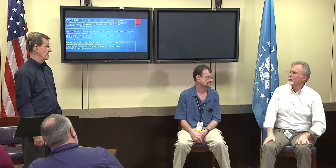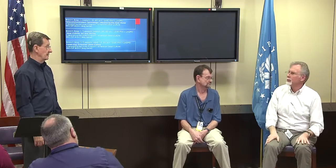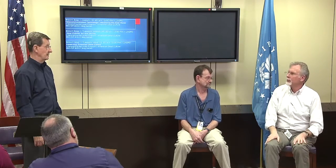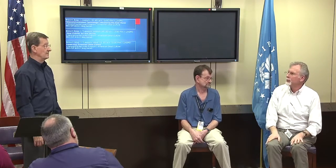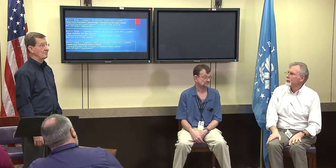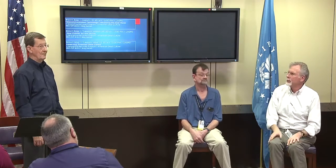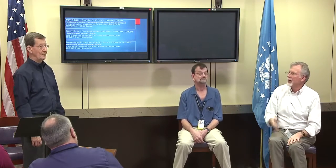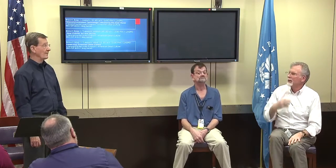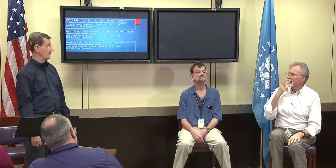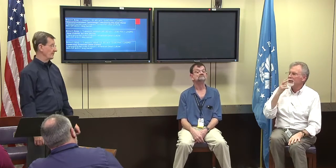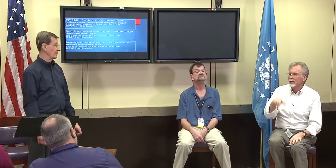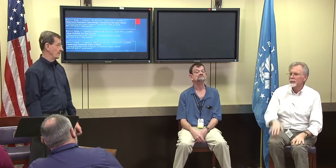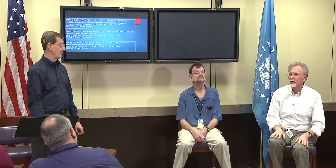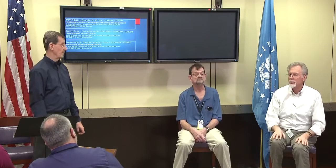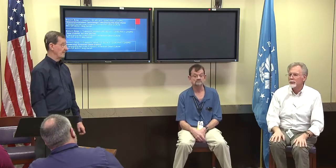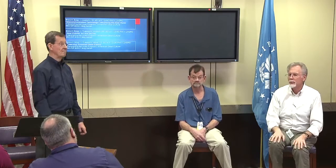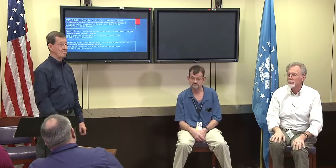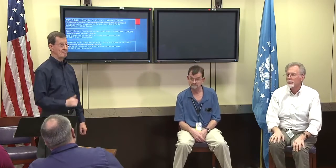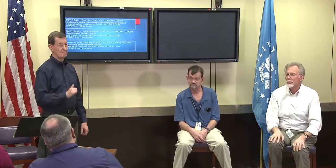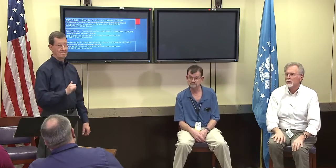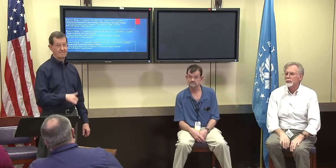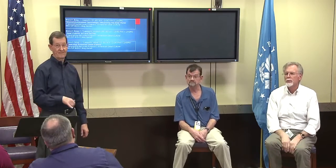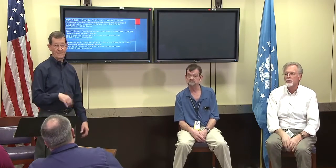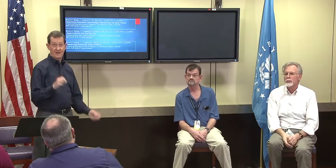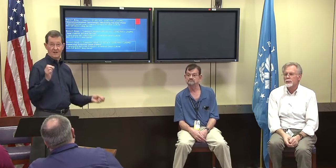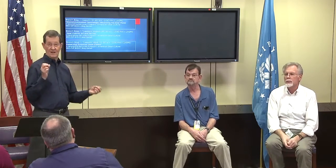So it is nice to have that option there, I have seen that.